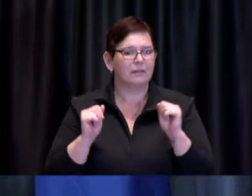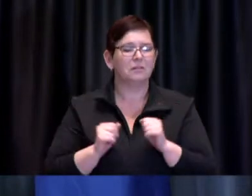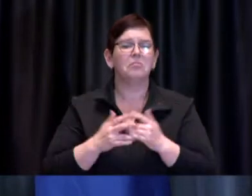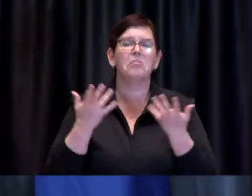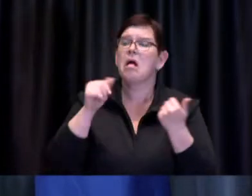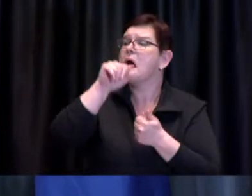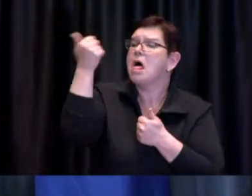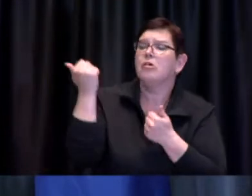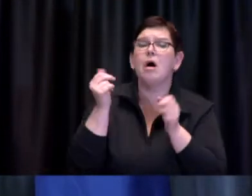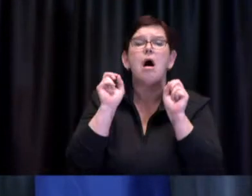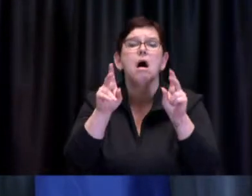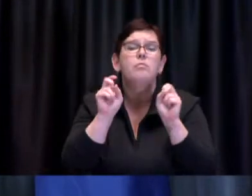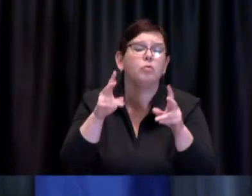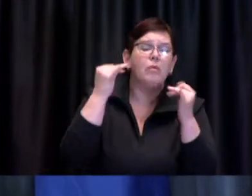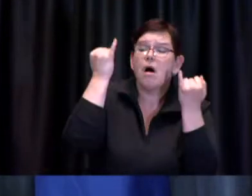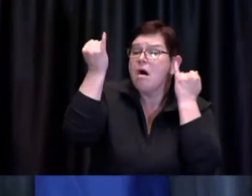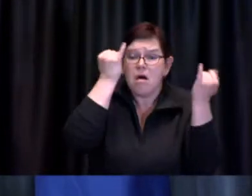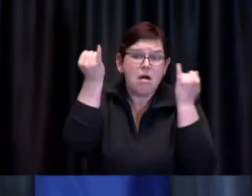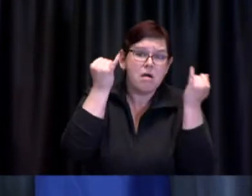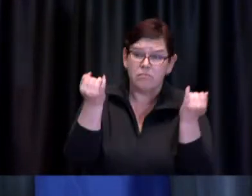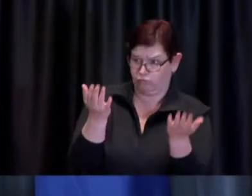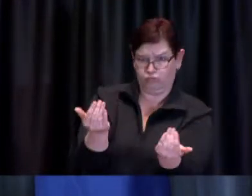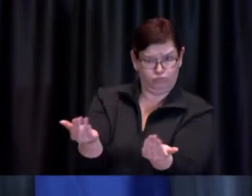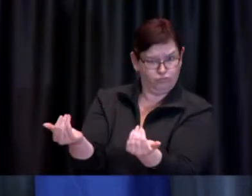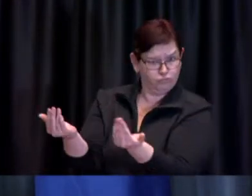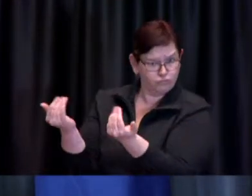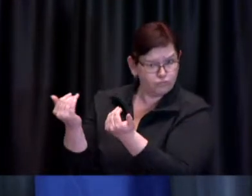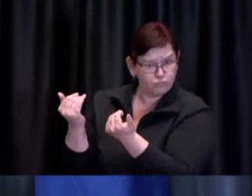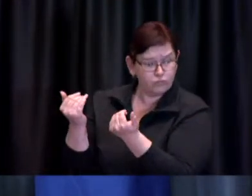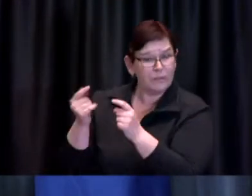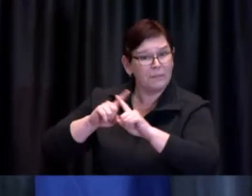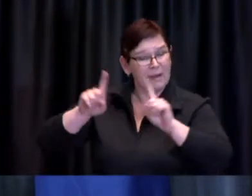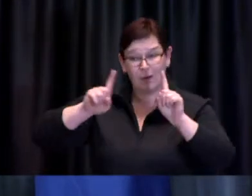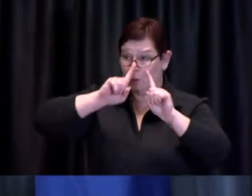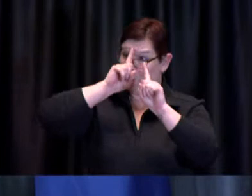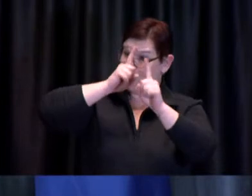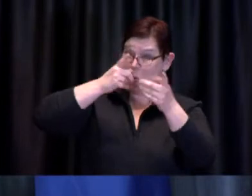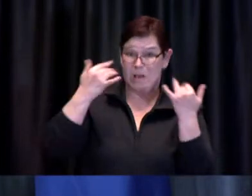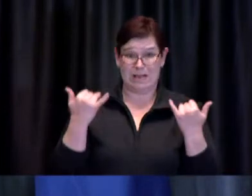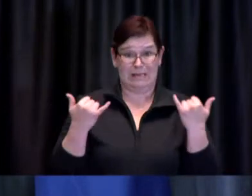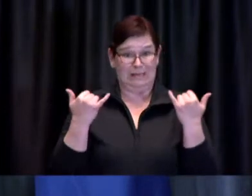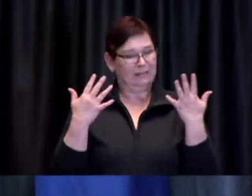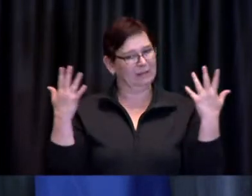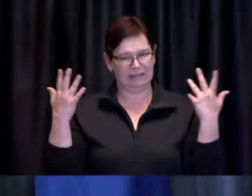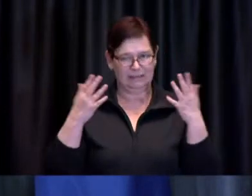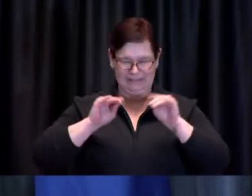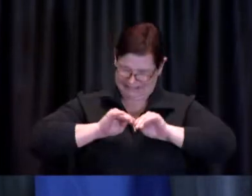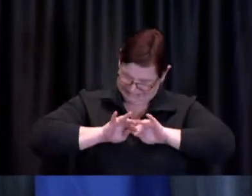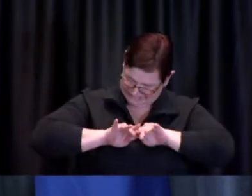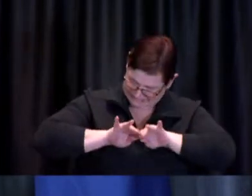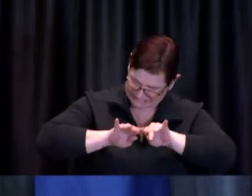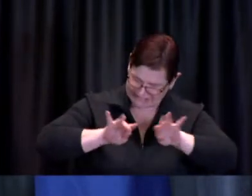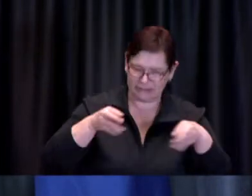are uh in terms of getting vaccine out to various populations and as we get our mobile clinics up